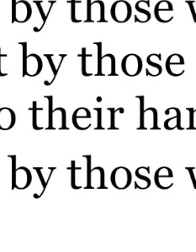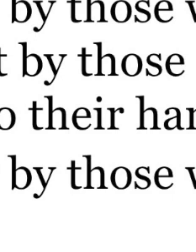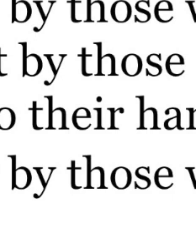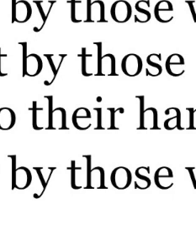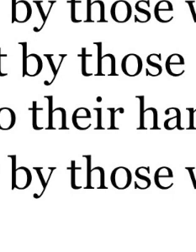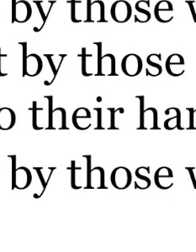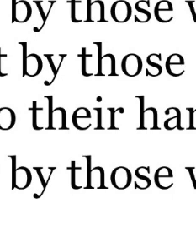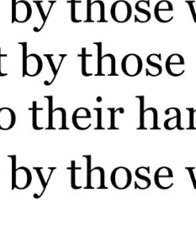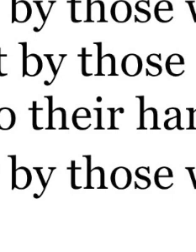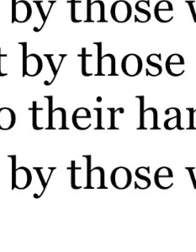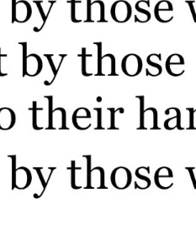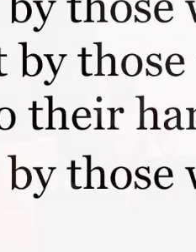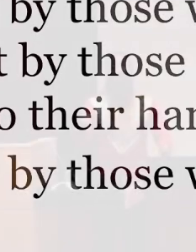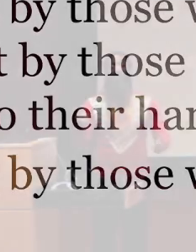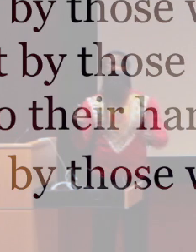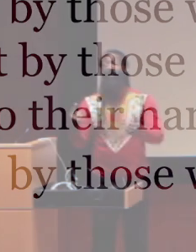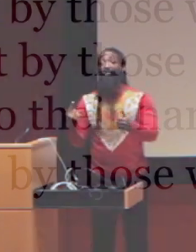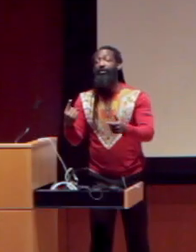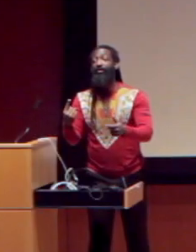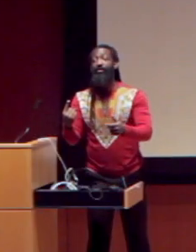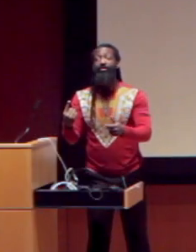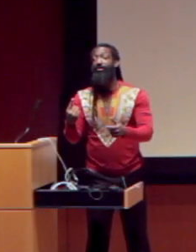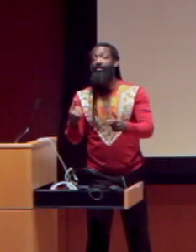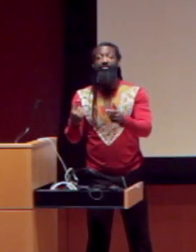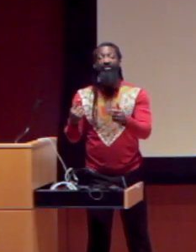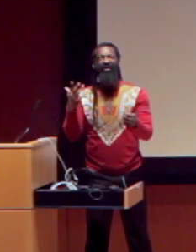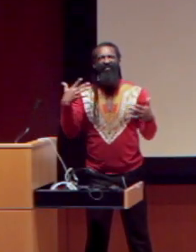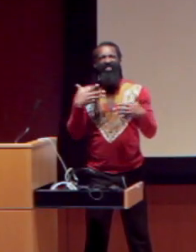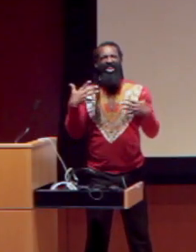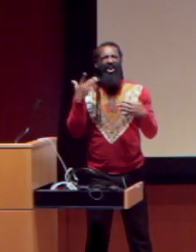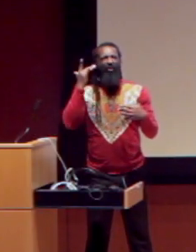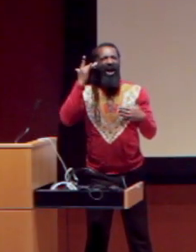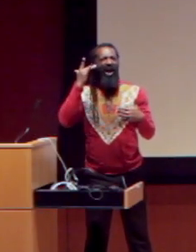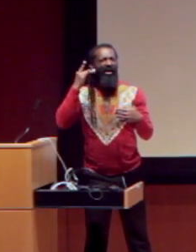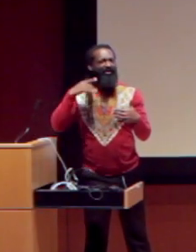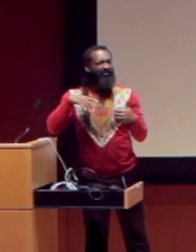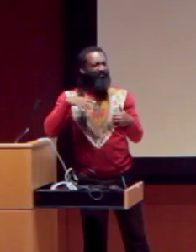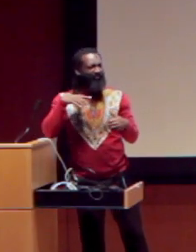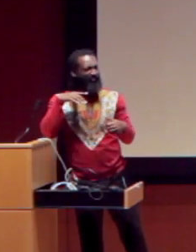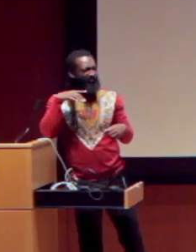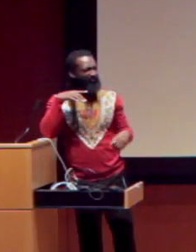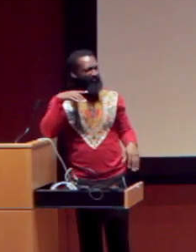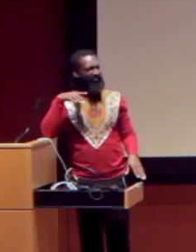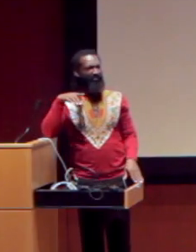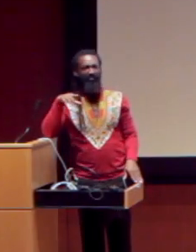And that’s one, yeah, that’s one perspective. Any others? Fear, why do they fear us?